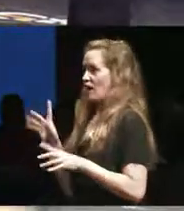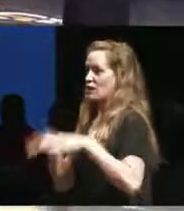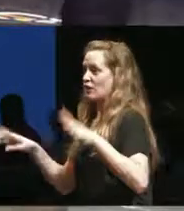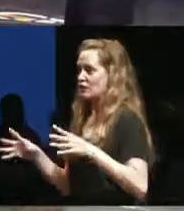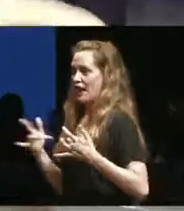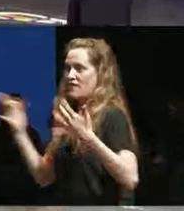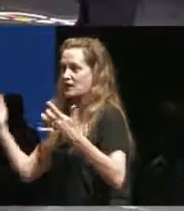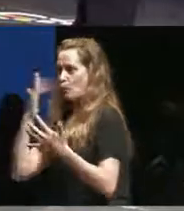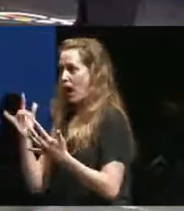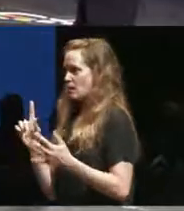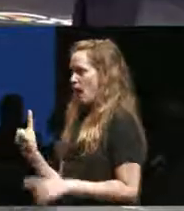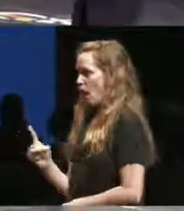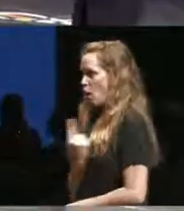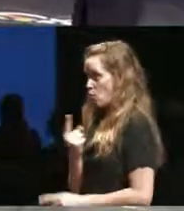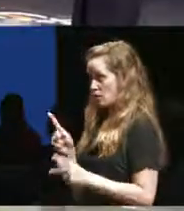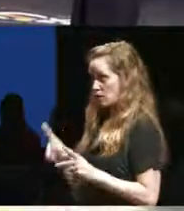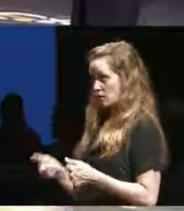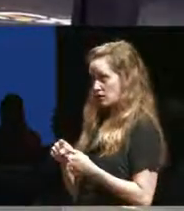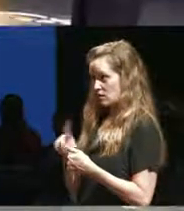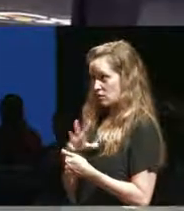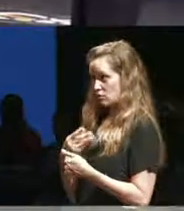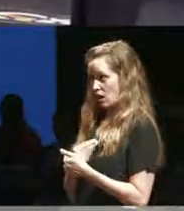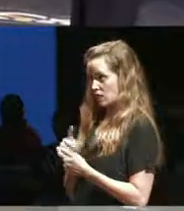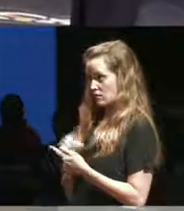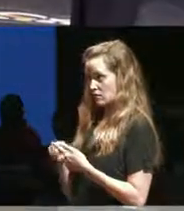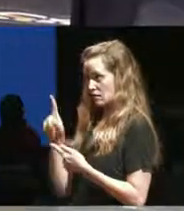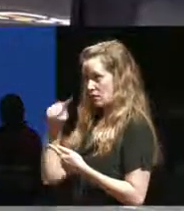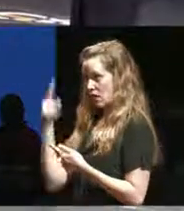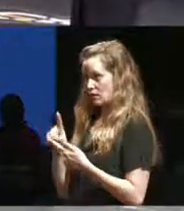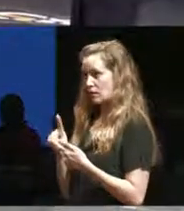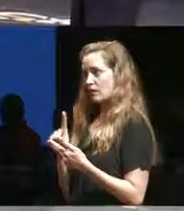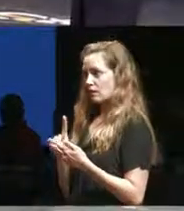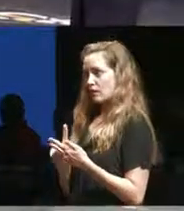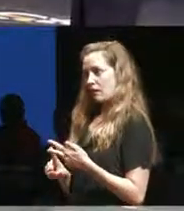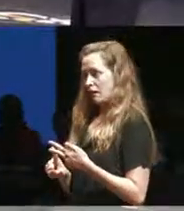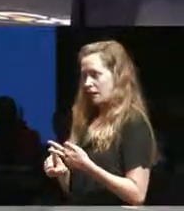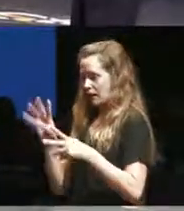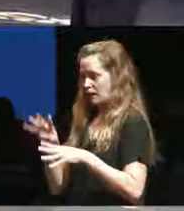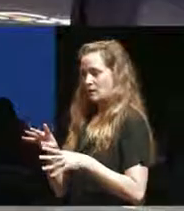only trans person only disabled person performing right and yeah so what sort